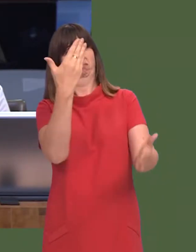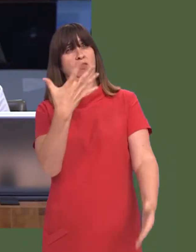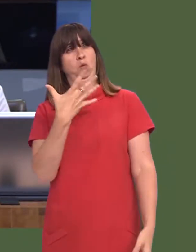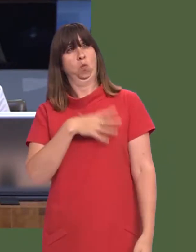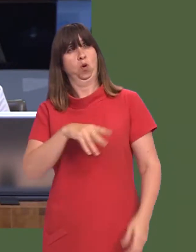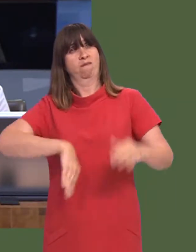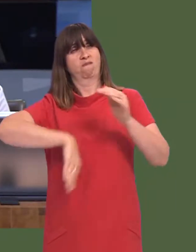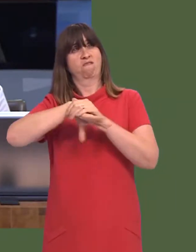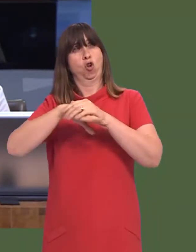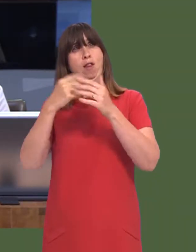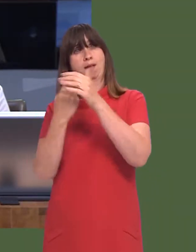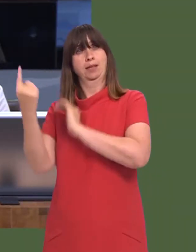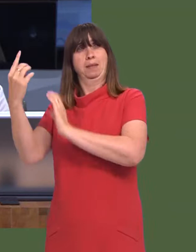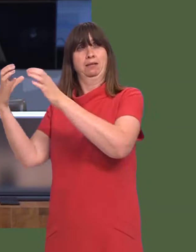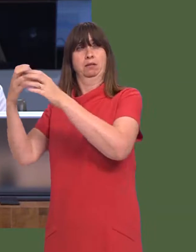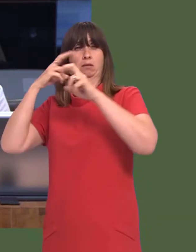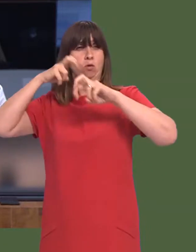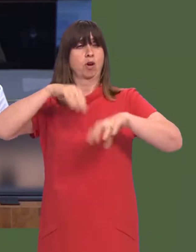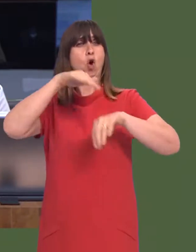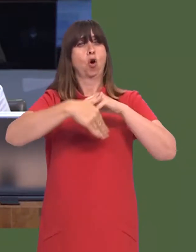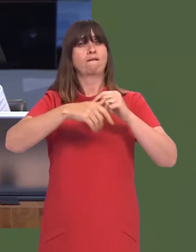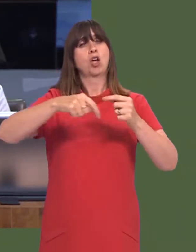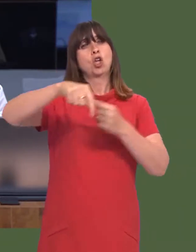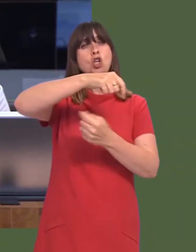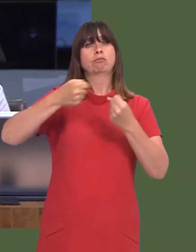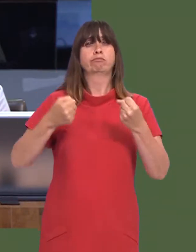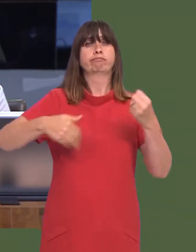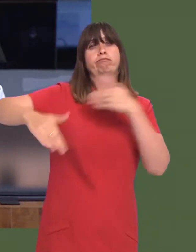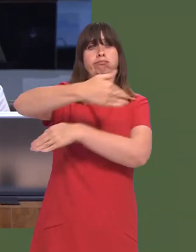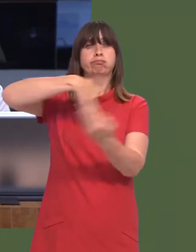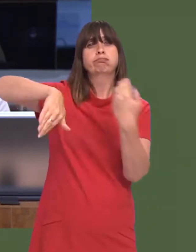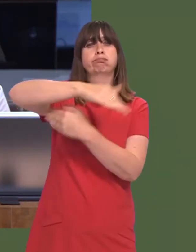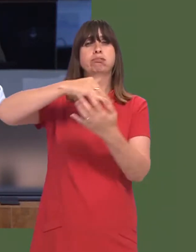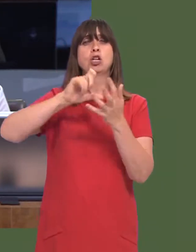inquiry into the decisions surrounding the Circuit of Wales project.